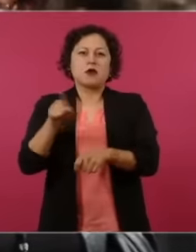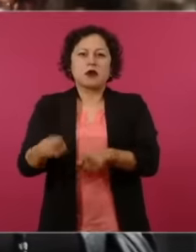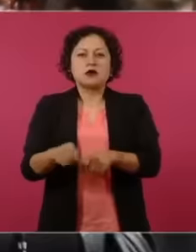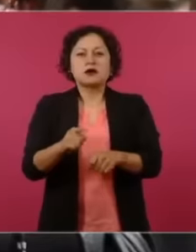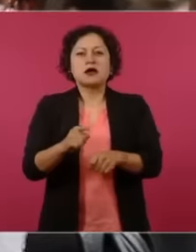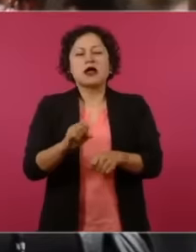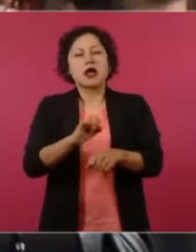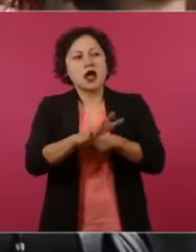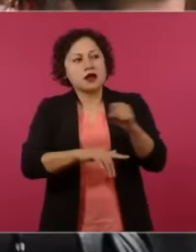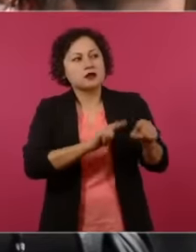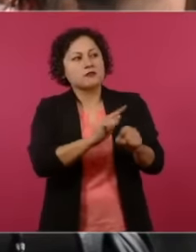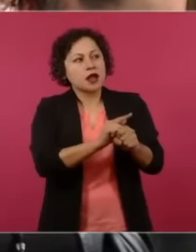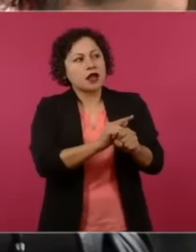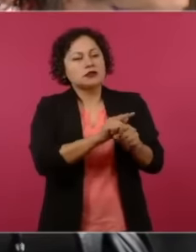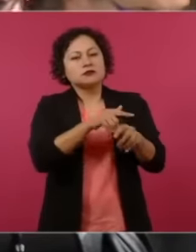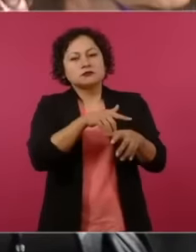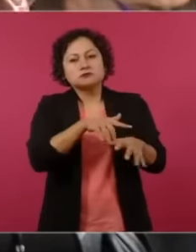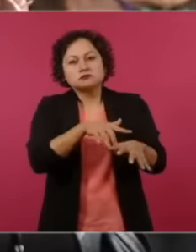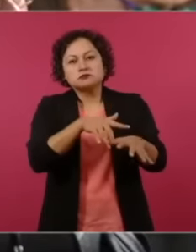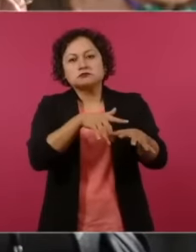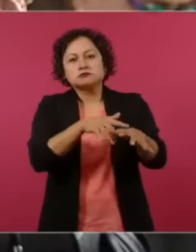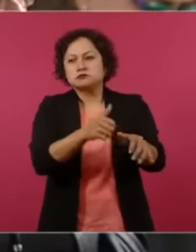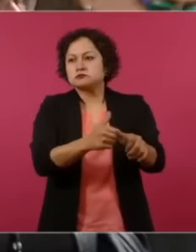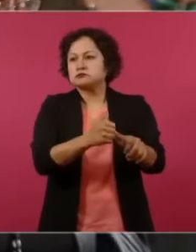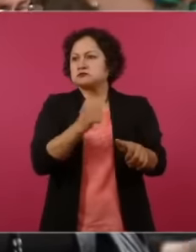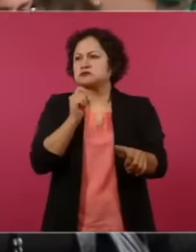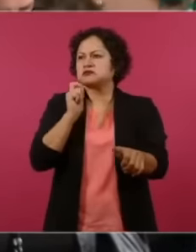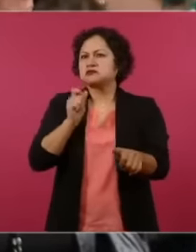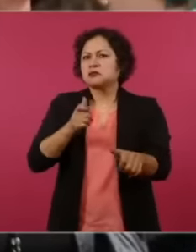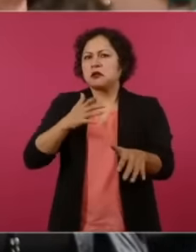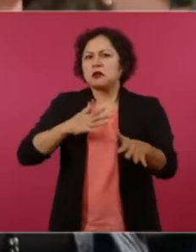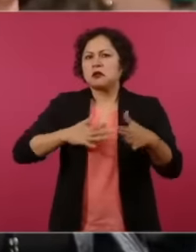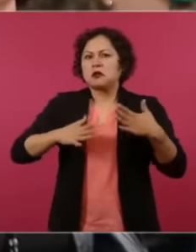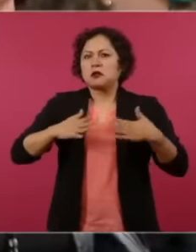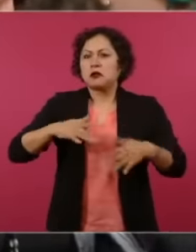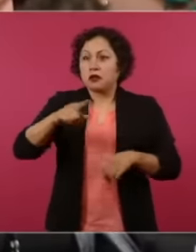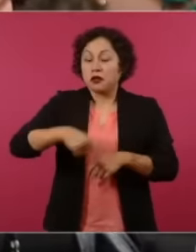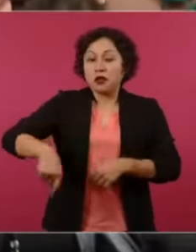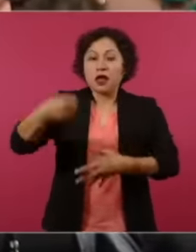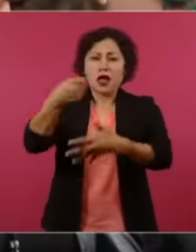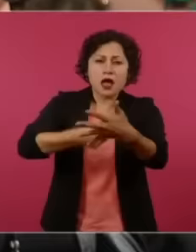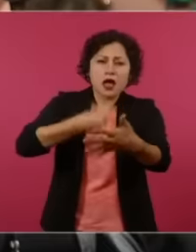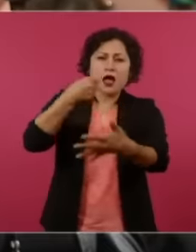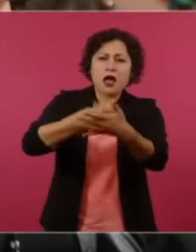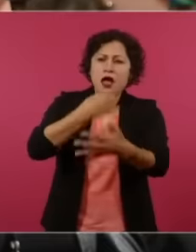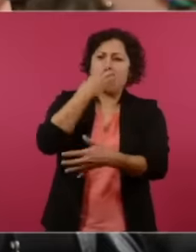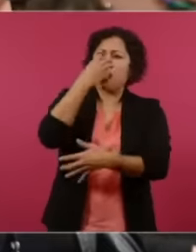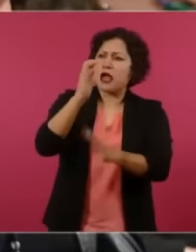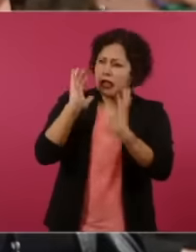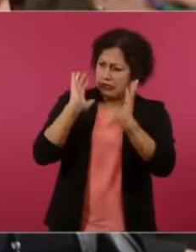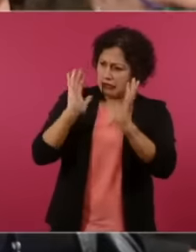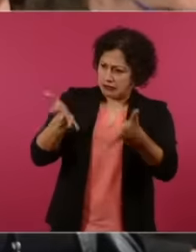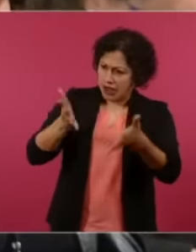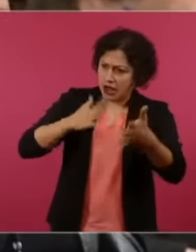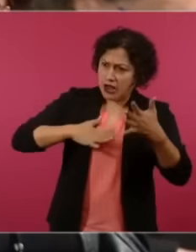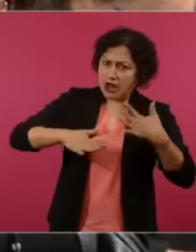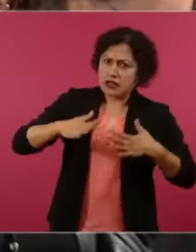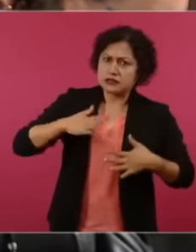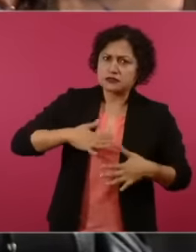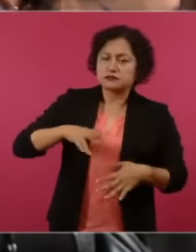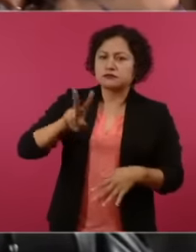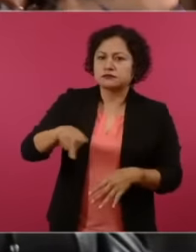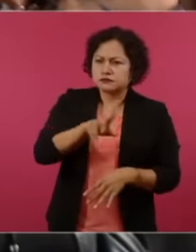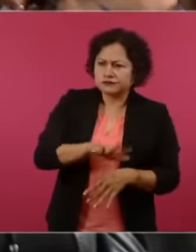they did on the march was already tired and and the older adults 60 years old 70 years old over 50 no